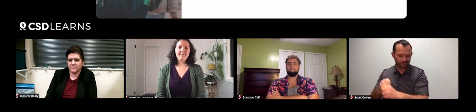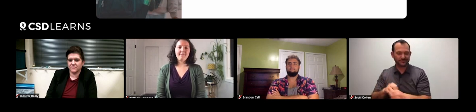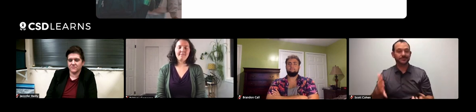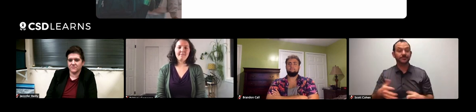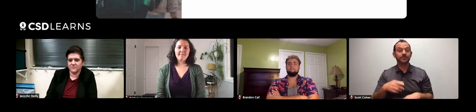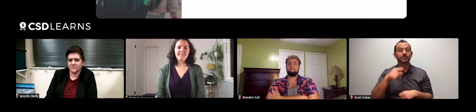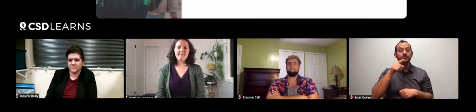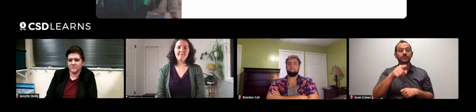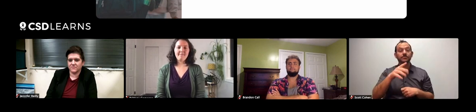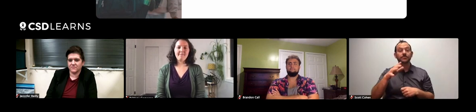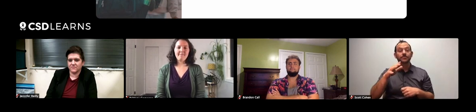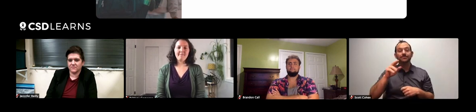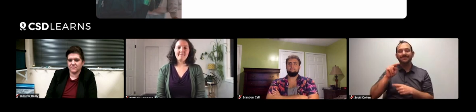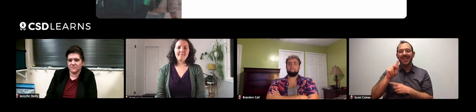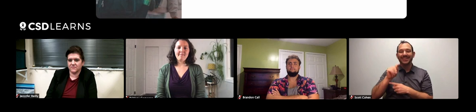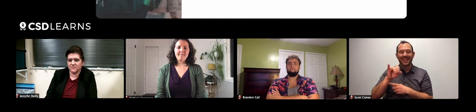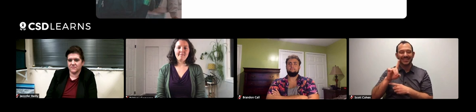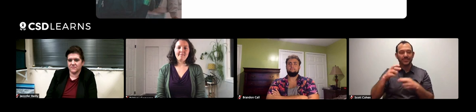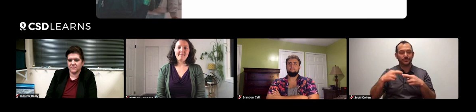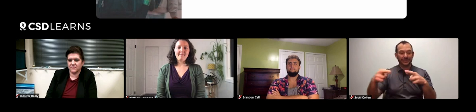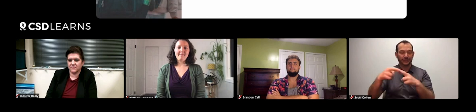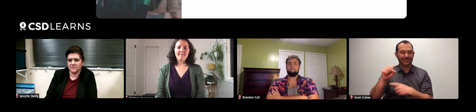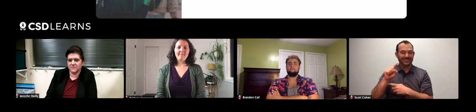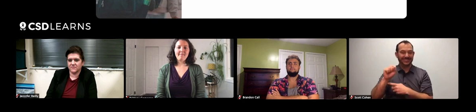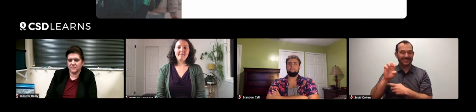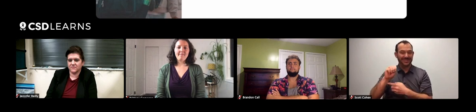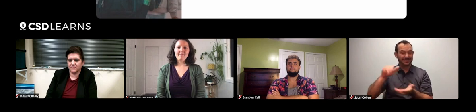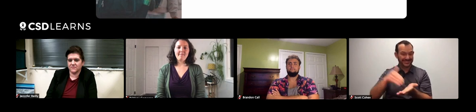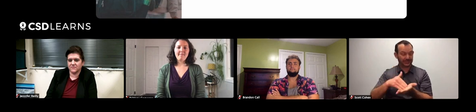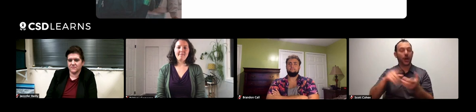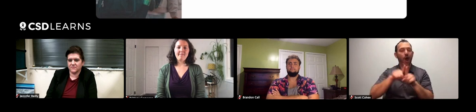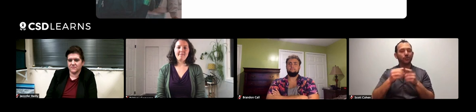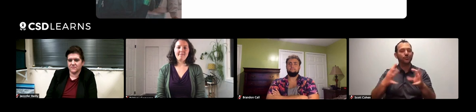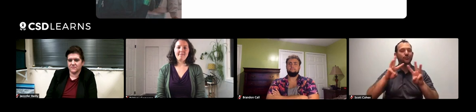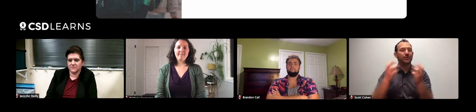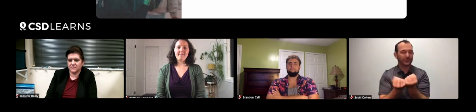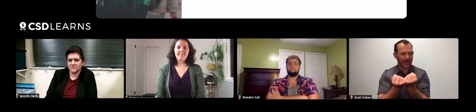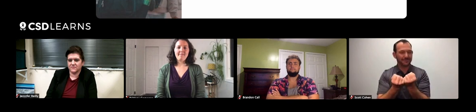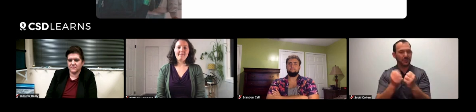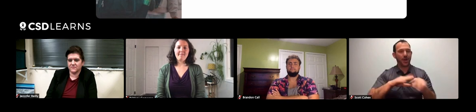to be a part of that informal and non-formal learning. NTID Regional STEM Center also provide workshops.